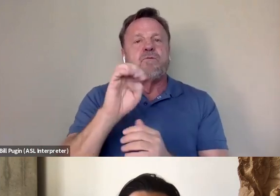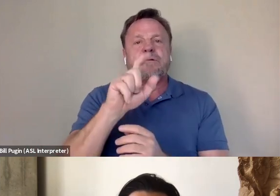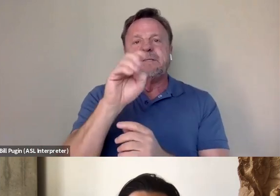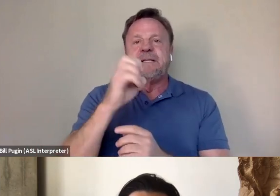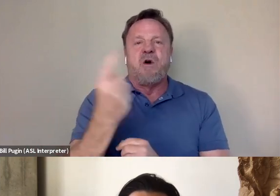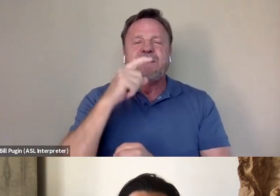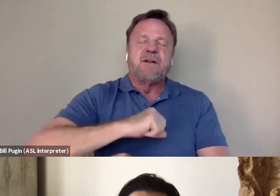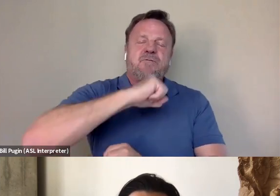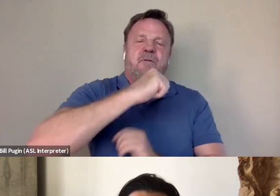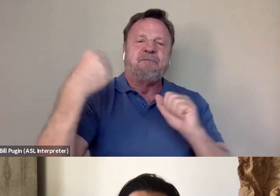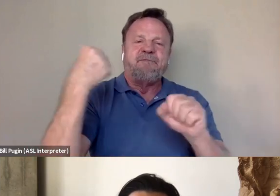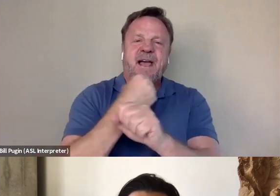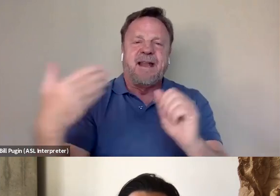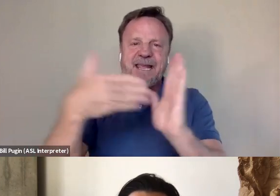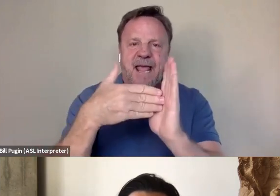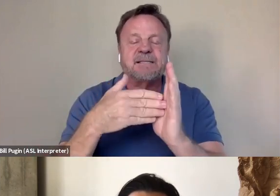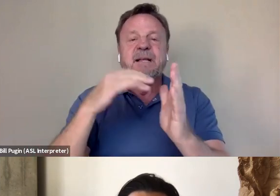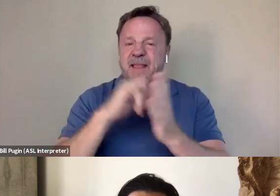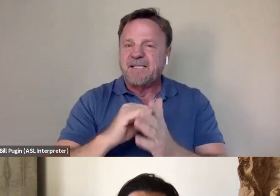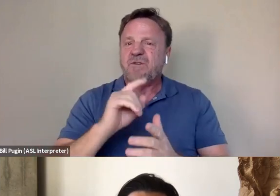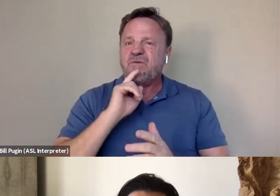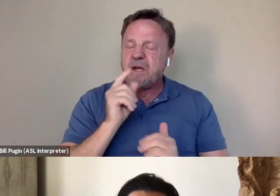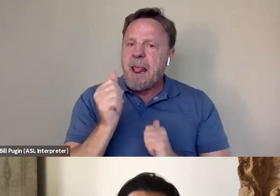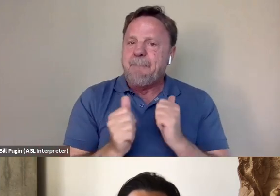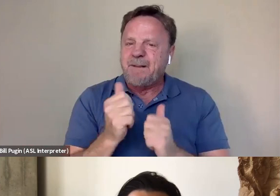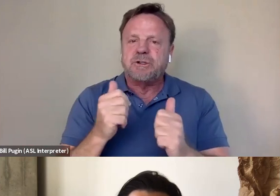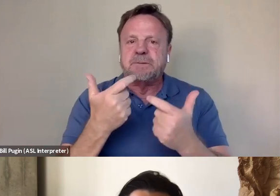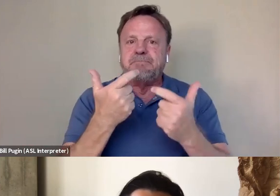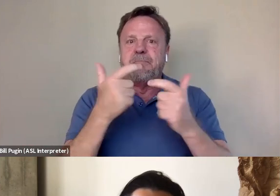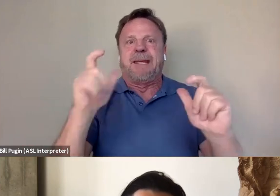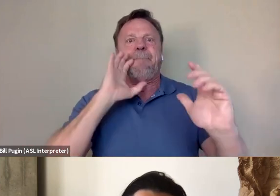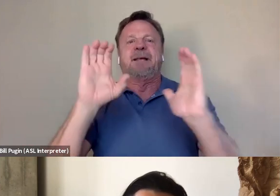And that's a very ambitious kind of big picture sort of thing to put into a movie